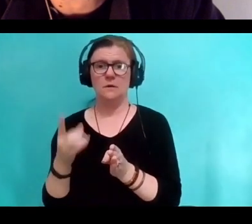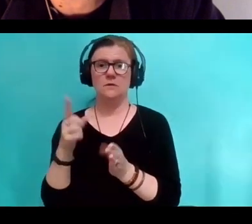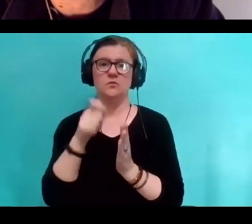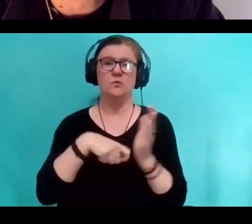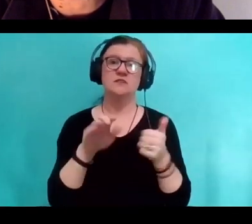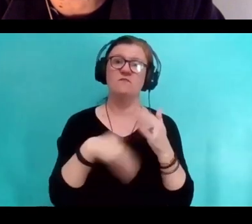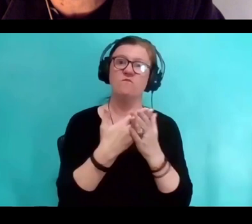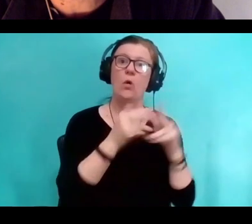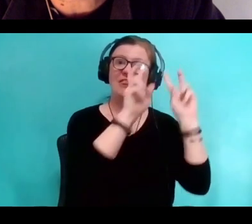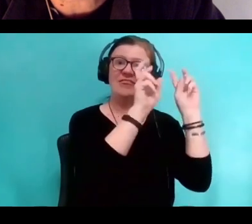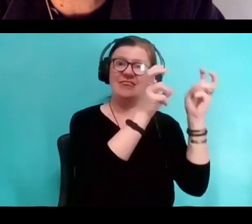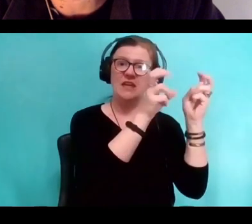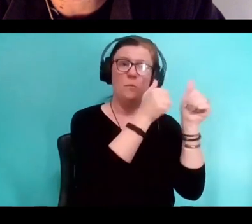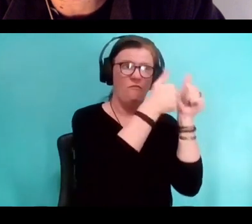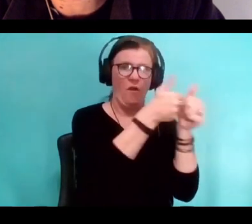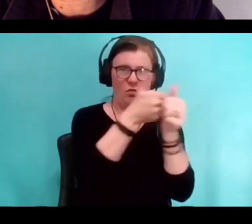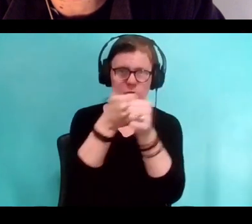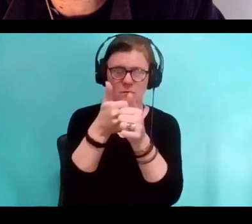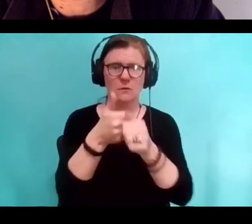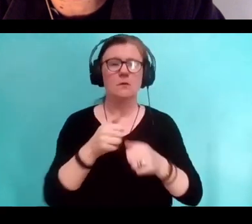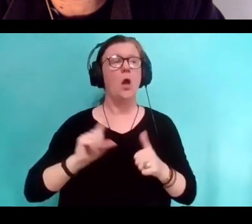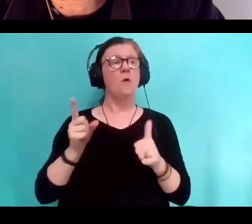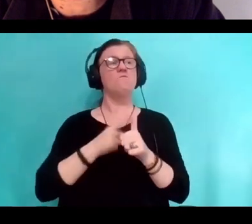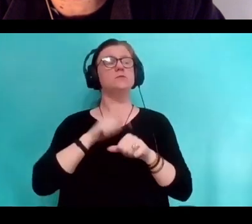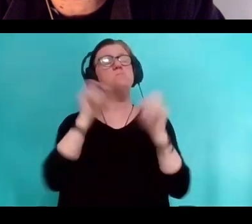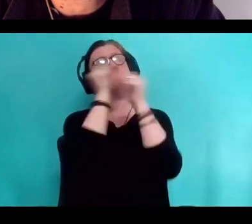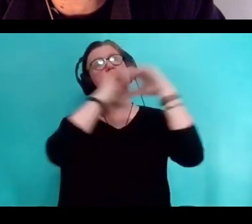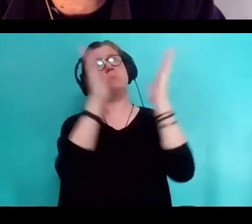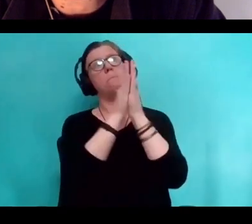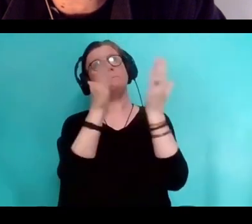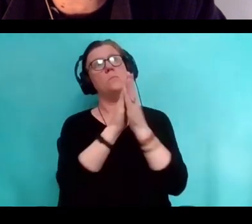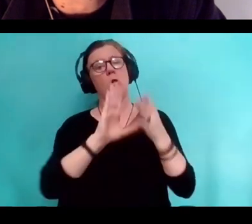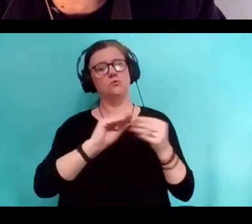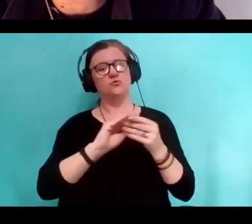where I was the original way I thought about the book was story of particular worlds.